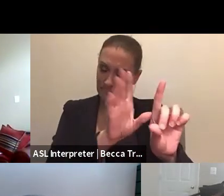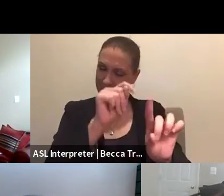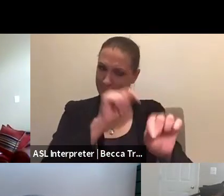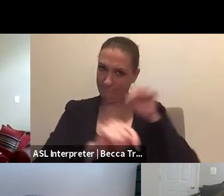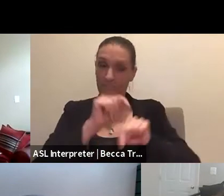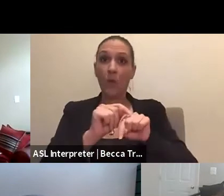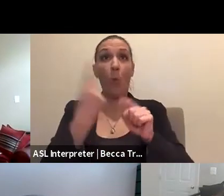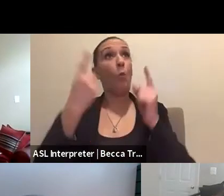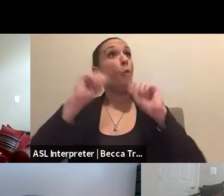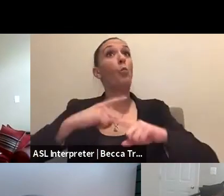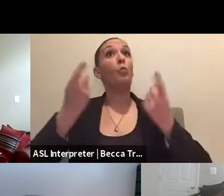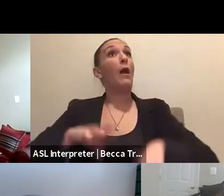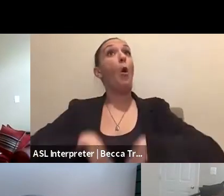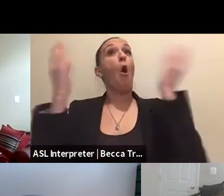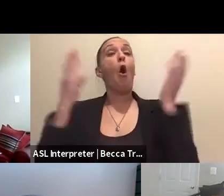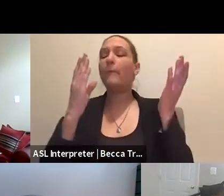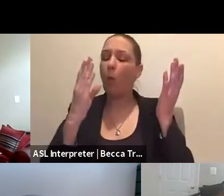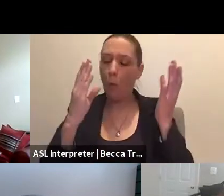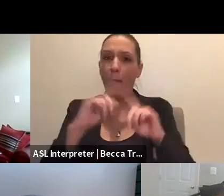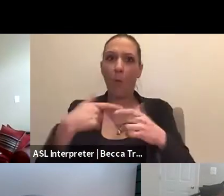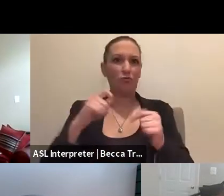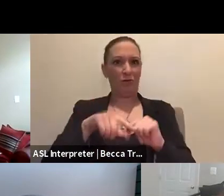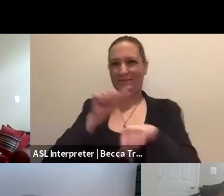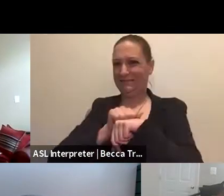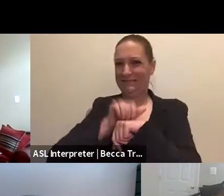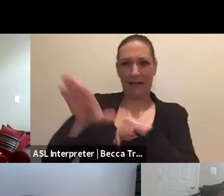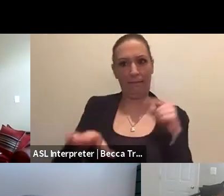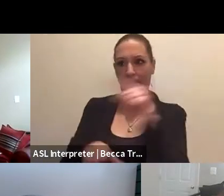but we get them there as quickly as we can.